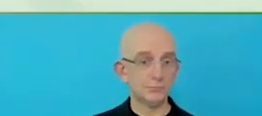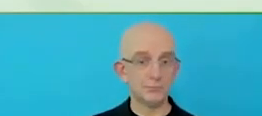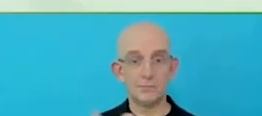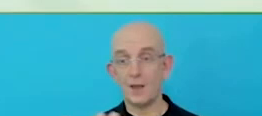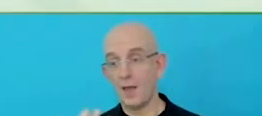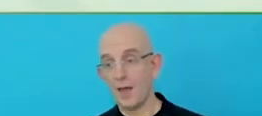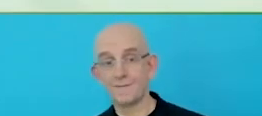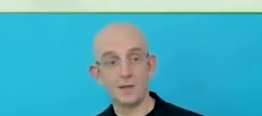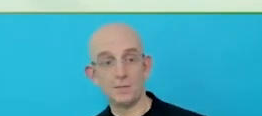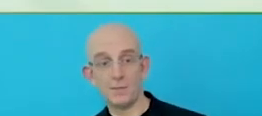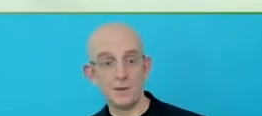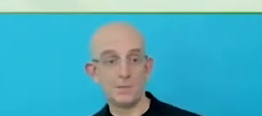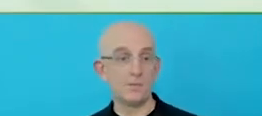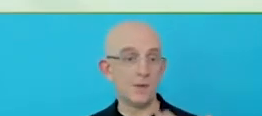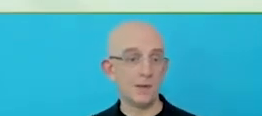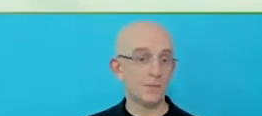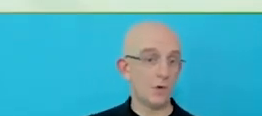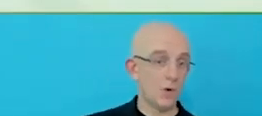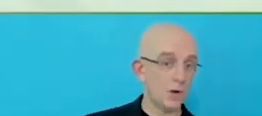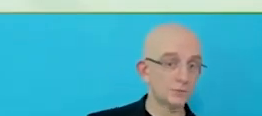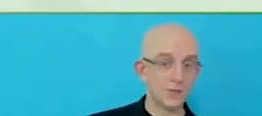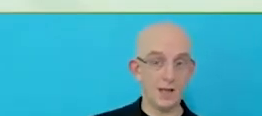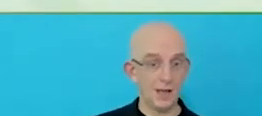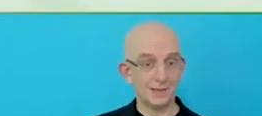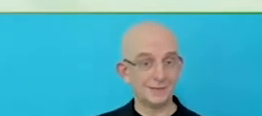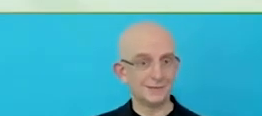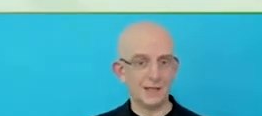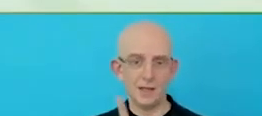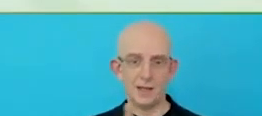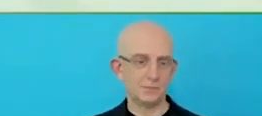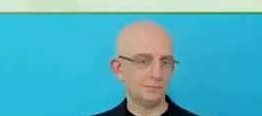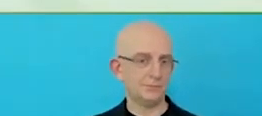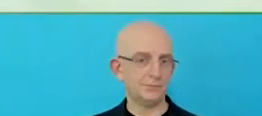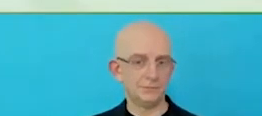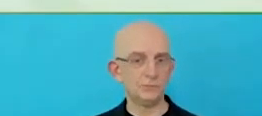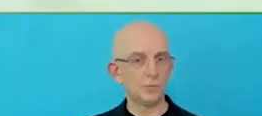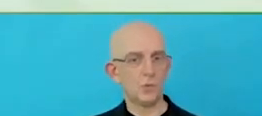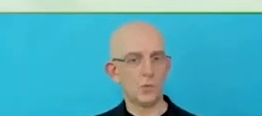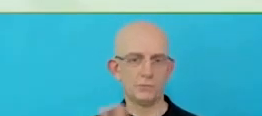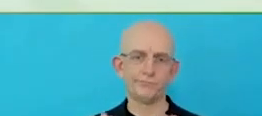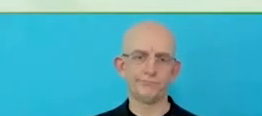You know, it is a very phased approach and we just have to be very patient.